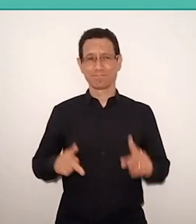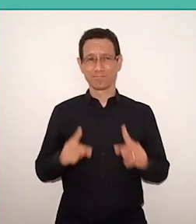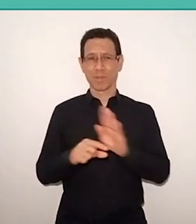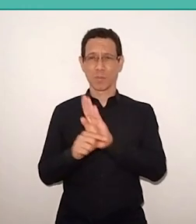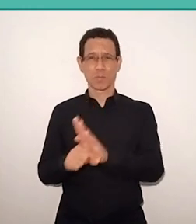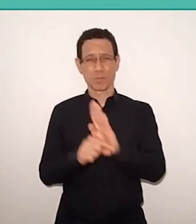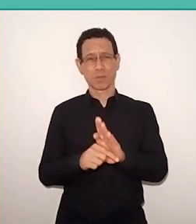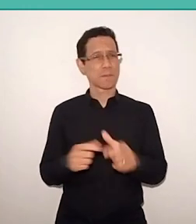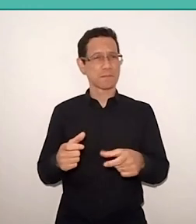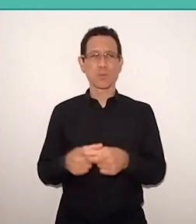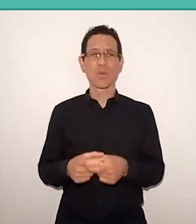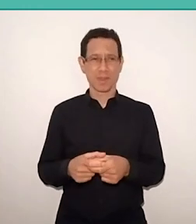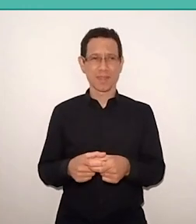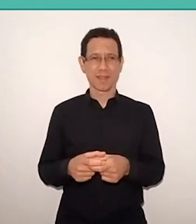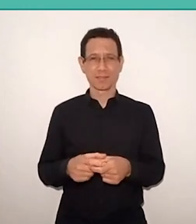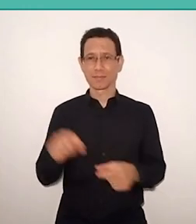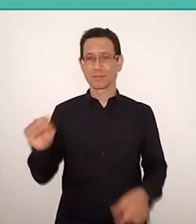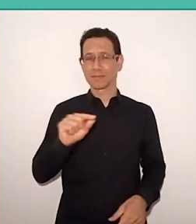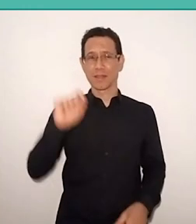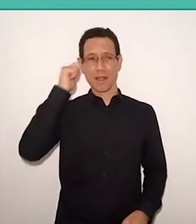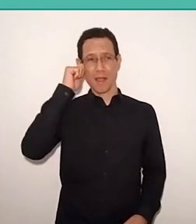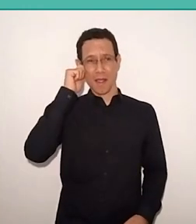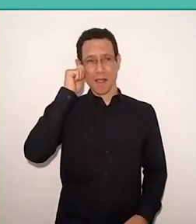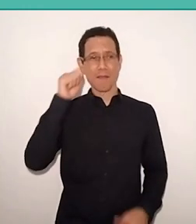and Africans walk in the time of